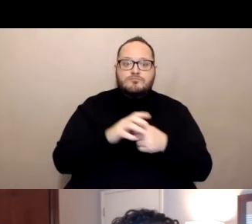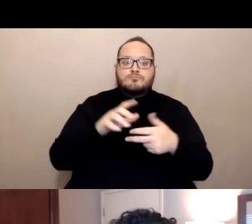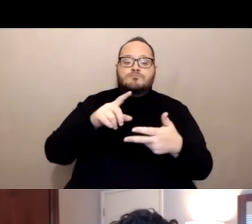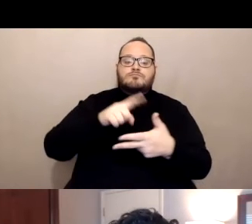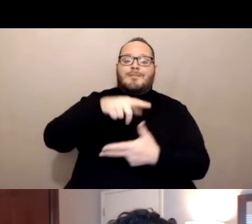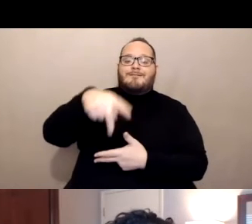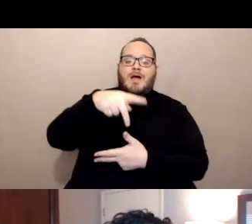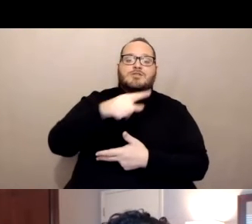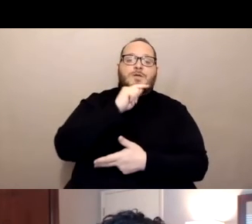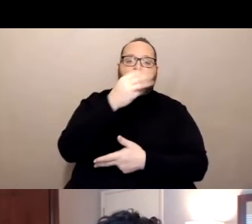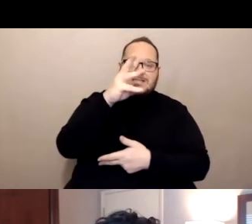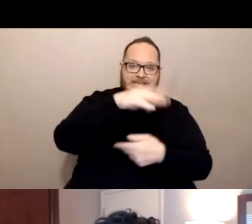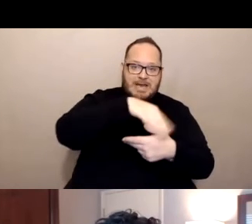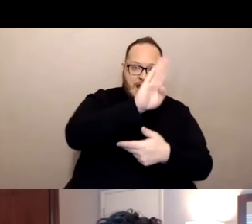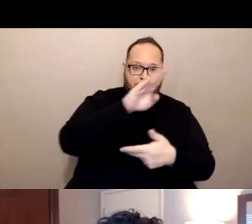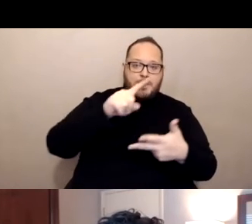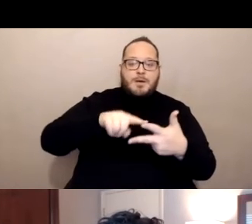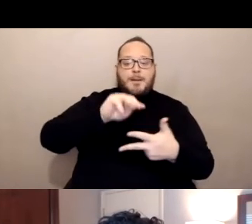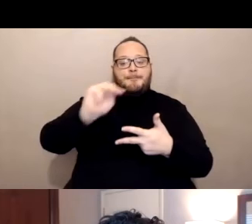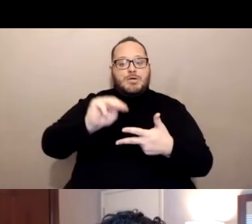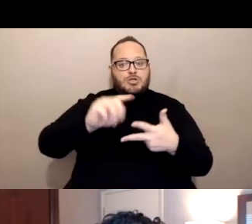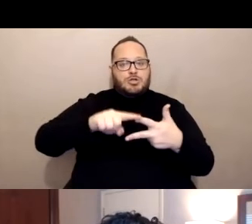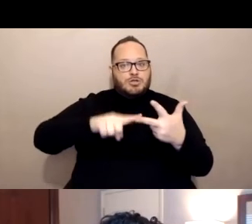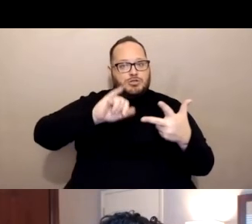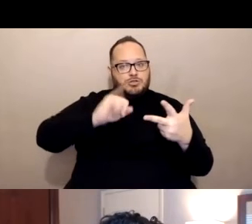Moderna and the Johnson and Johnson for 18 and up.